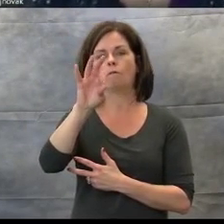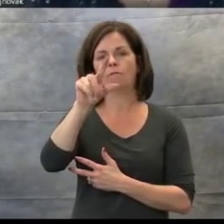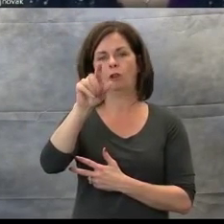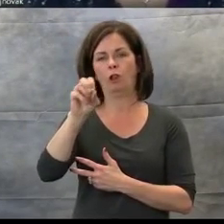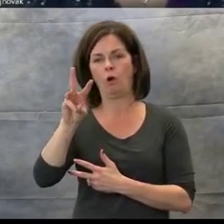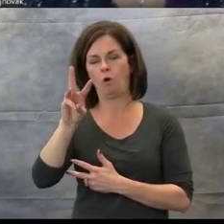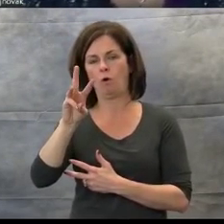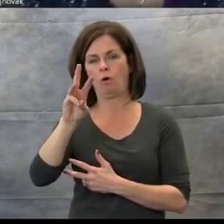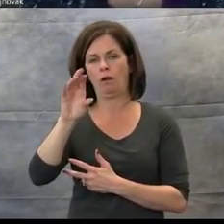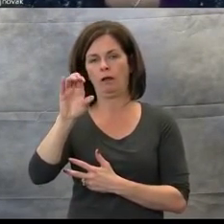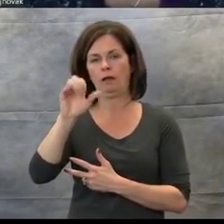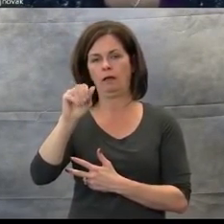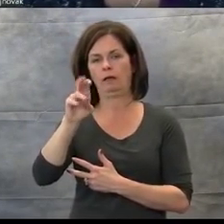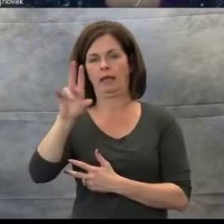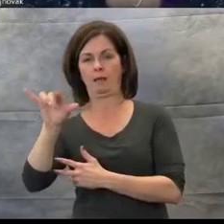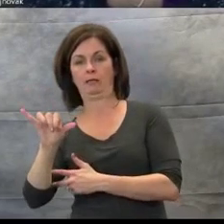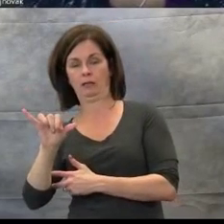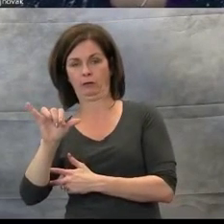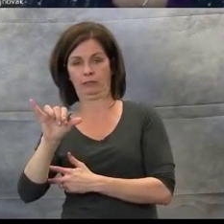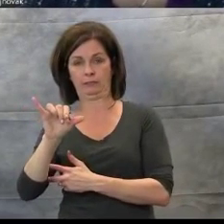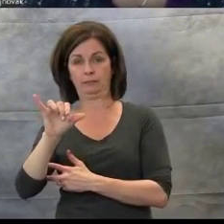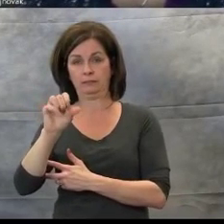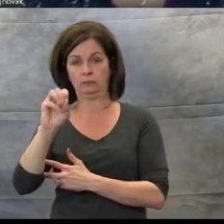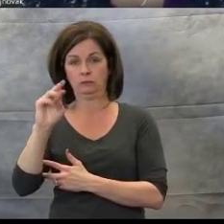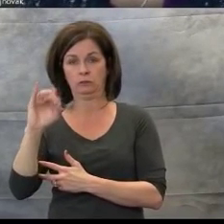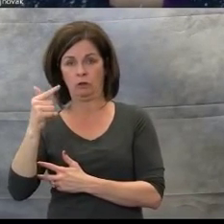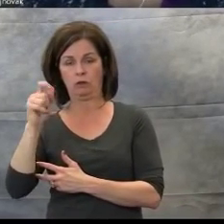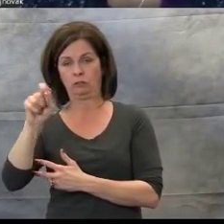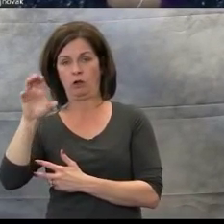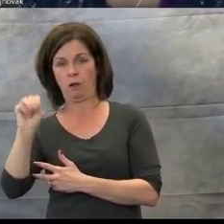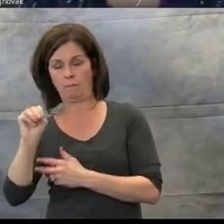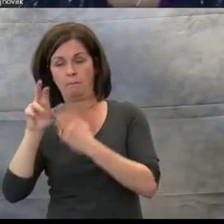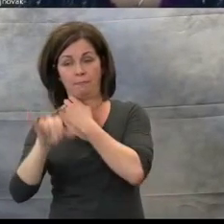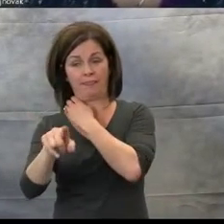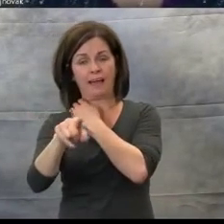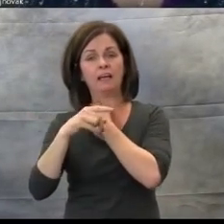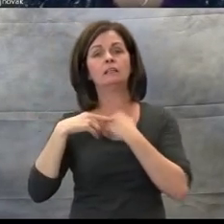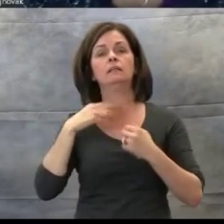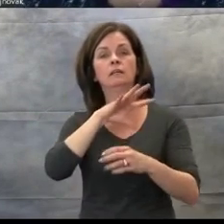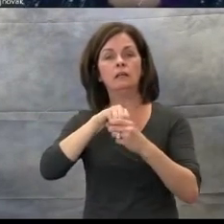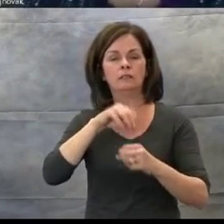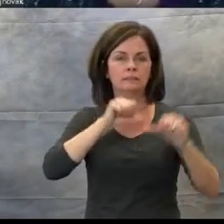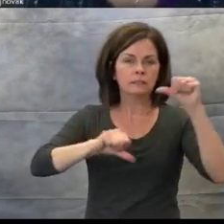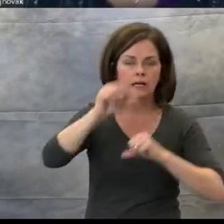English, and science concepts. The raps are so high quality and very highly reinforcing